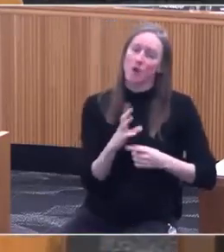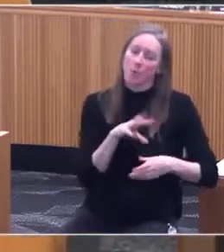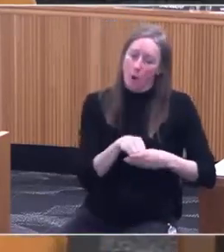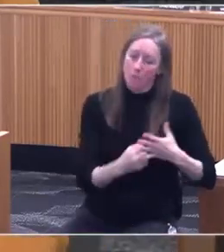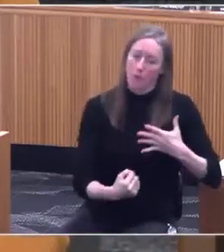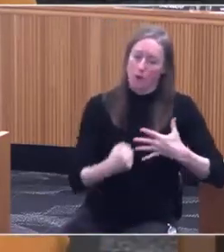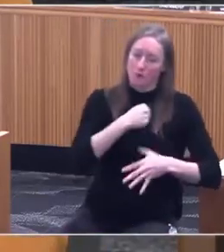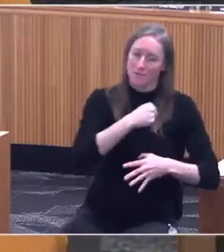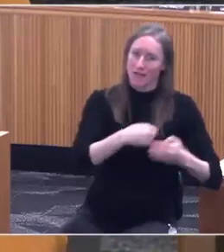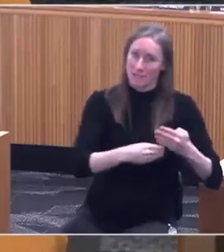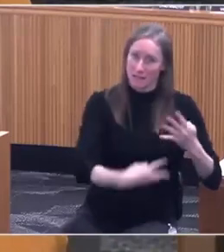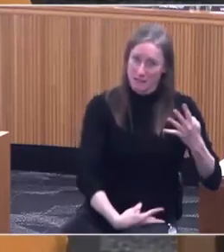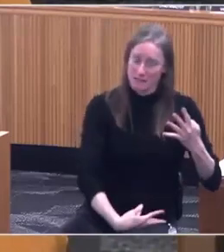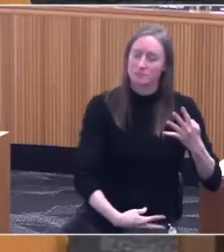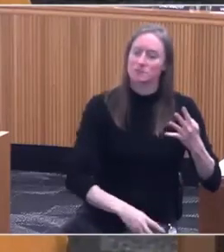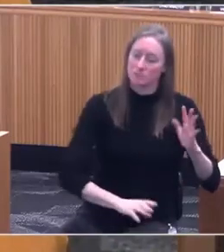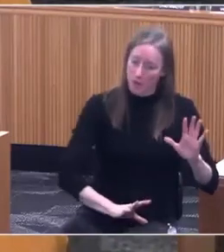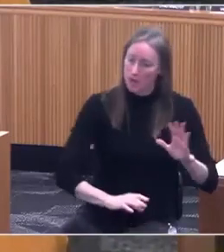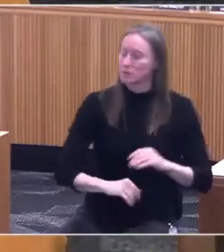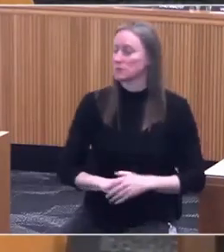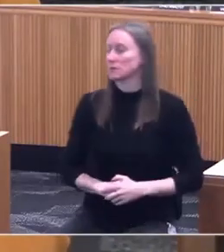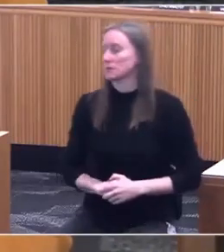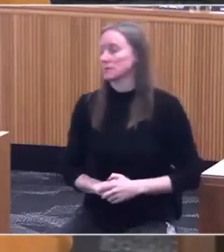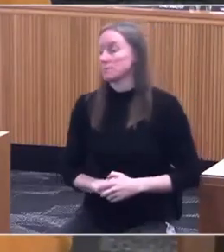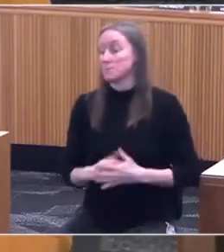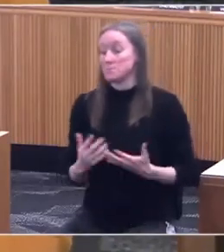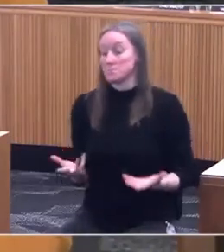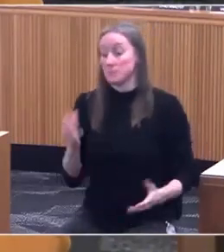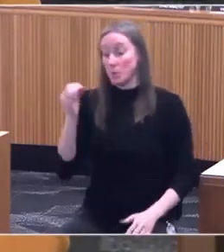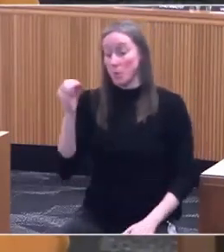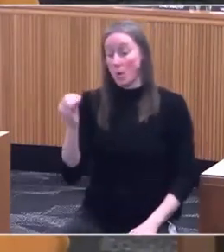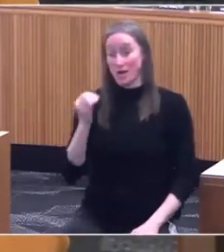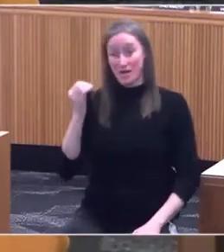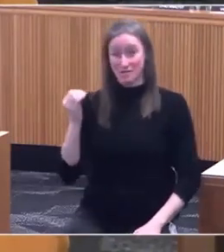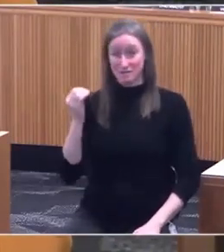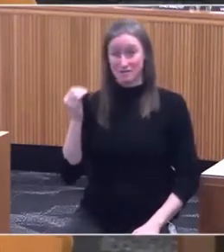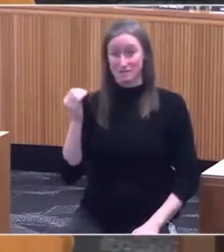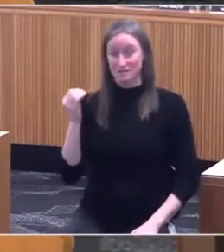But because Oregon got a waiver from Medicaid back in 1992,